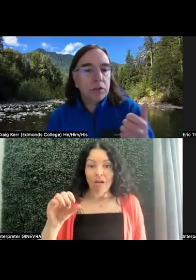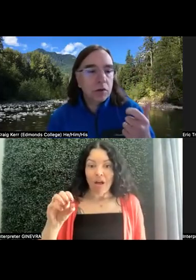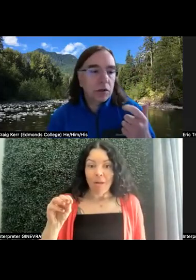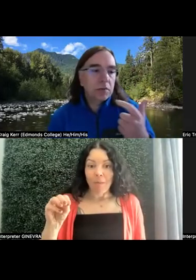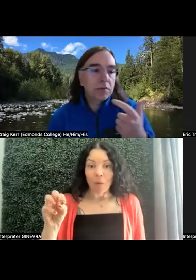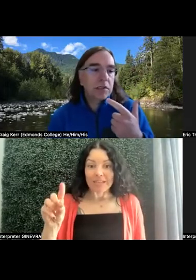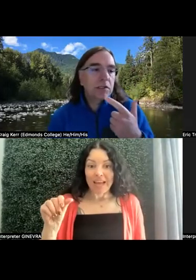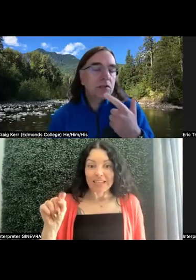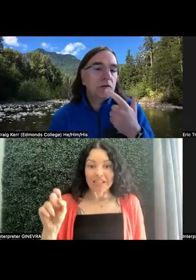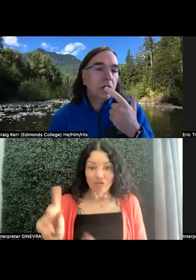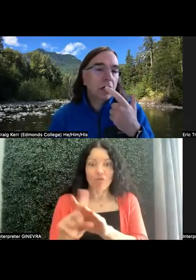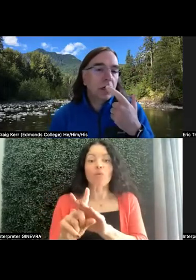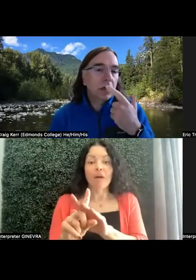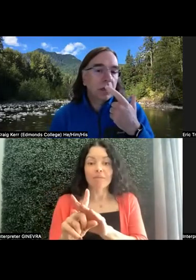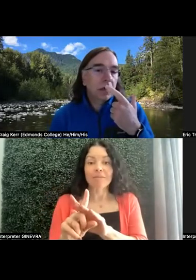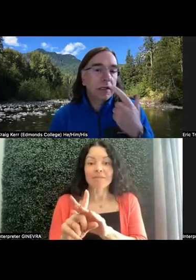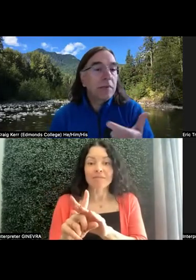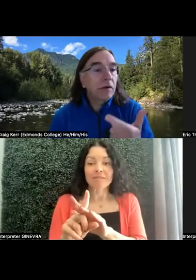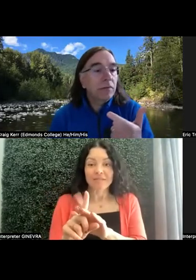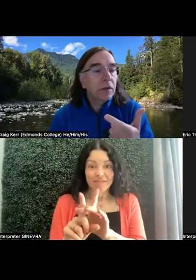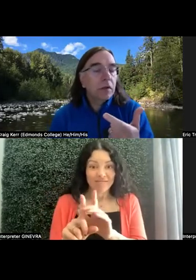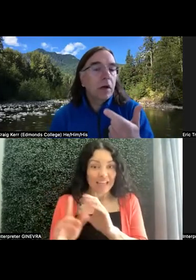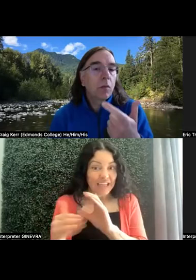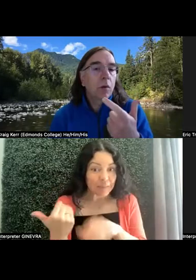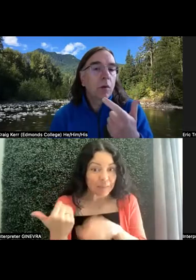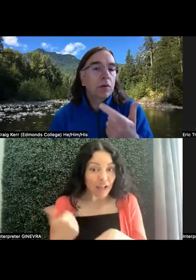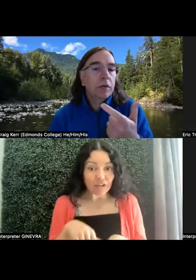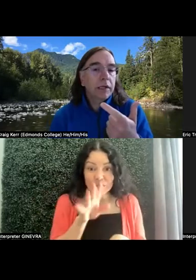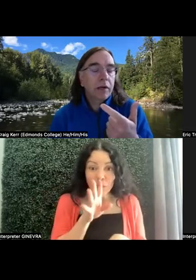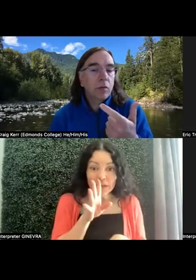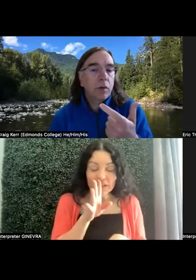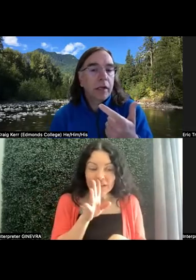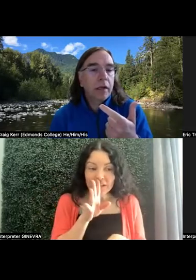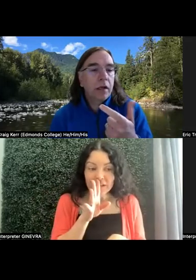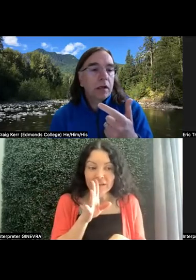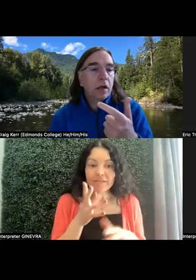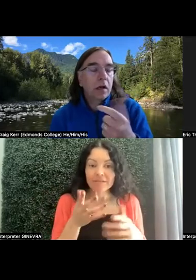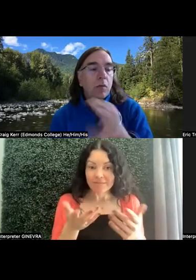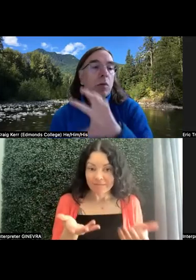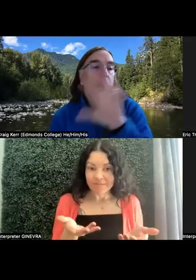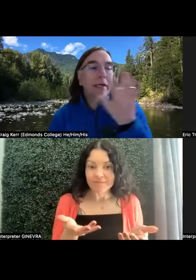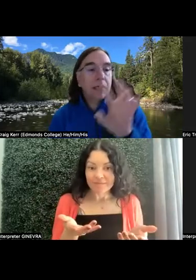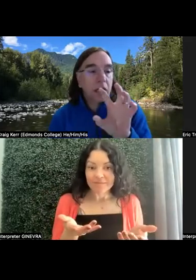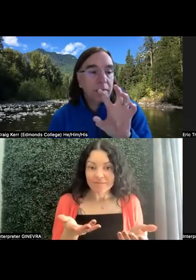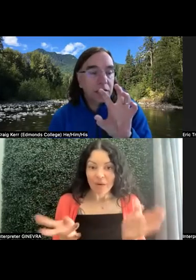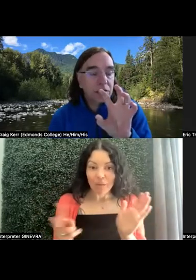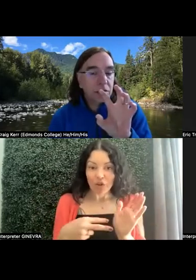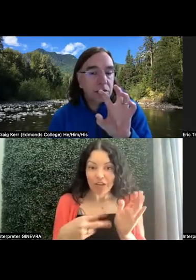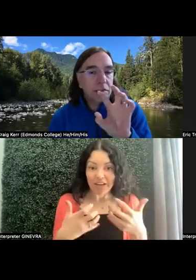or it comes into email, what we're looking at when we're looking at accommodations